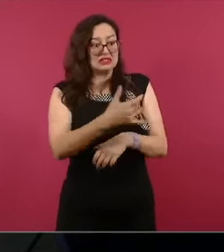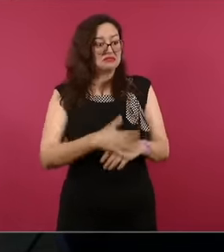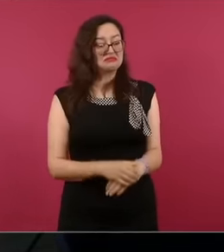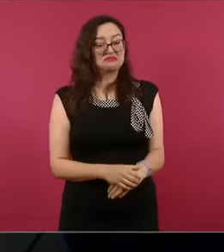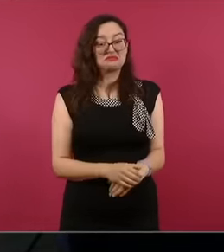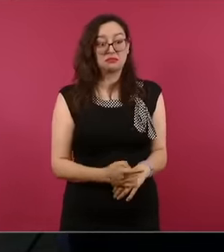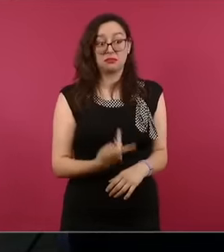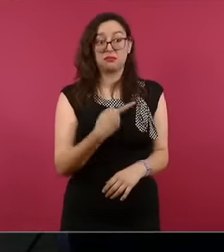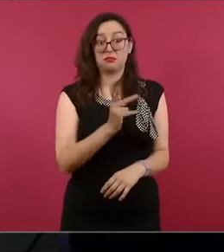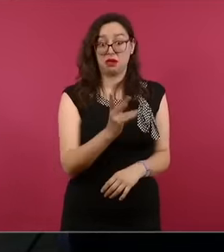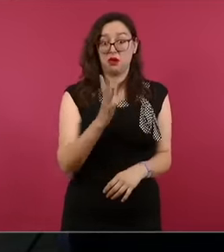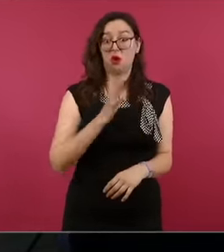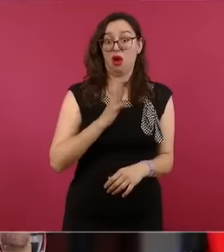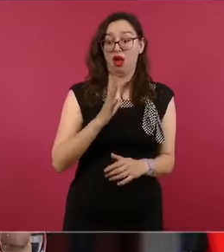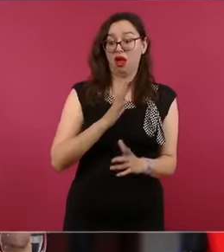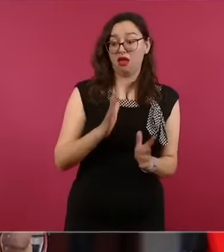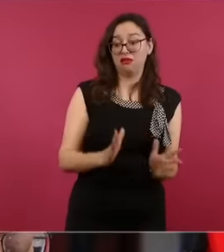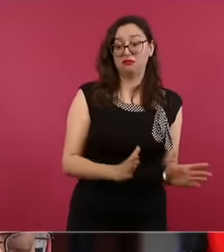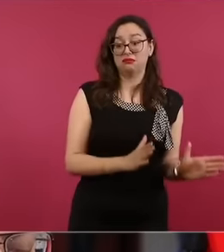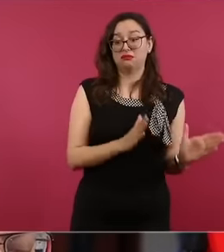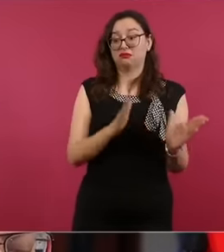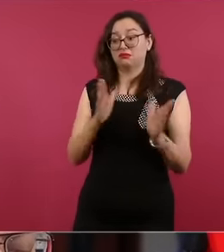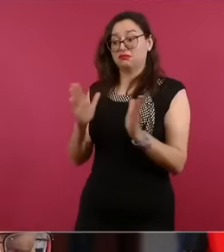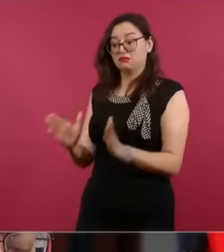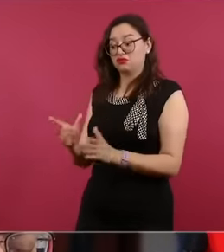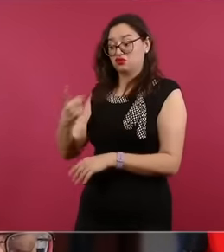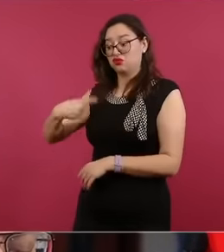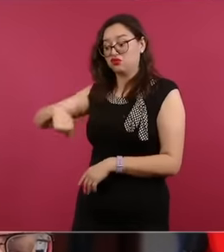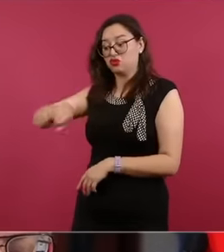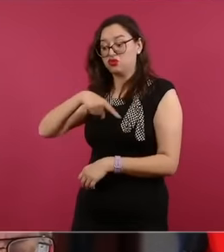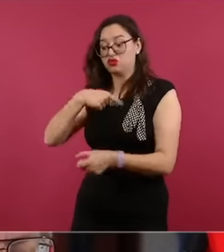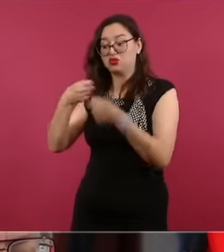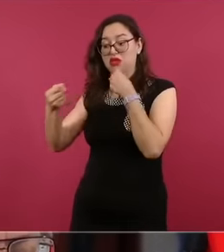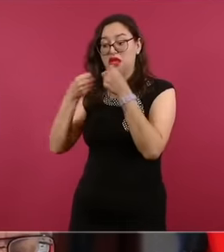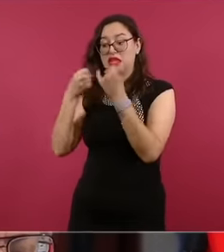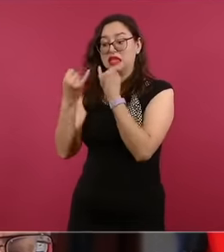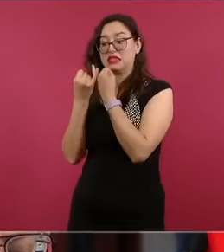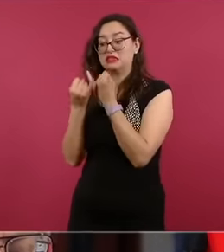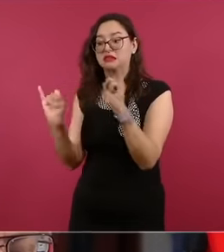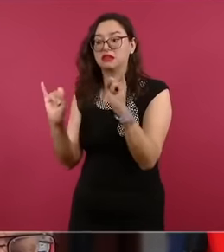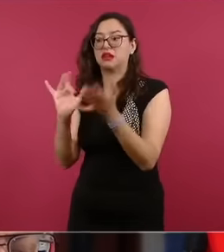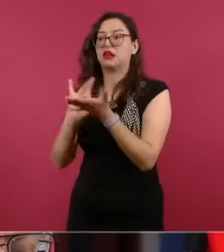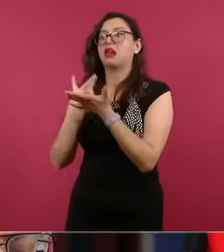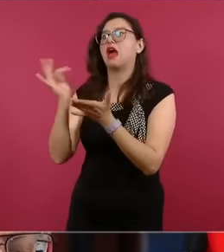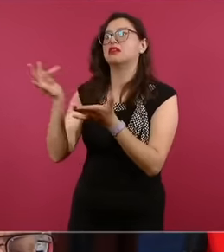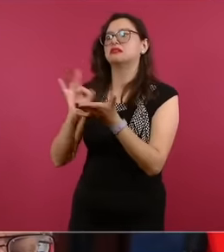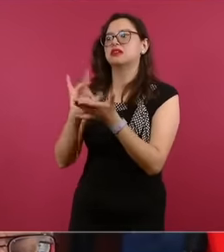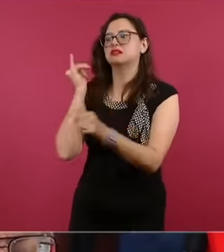to have a leading role thanks to the technology of the internet and the media